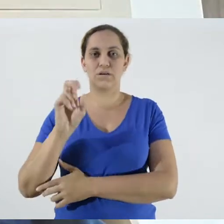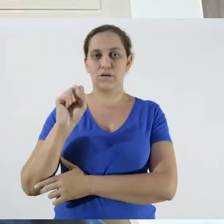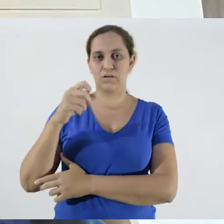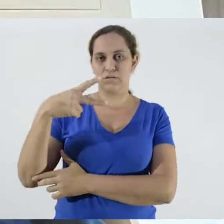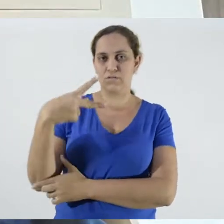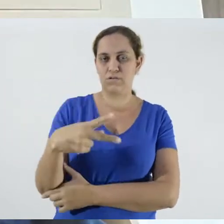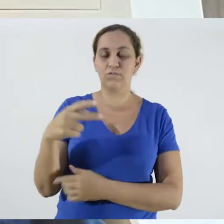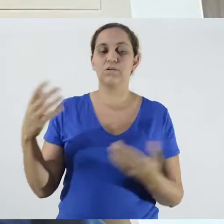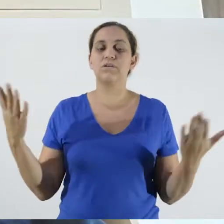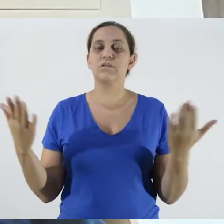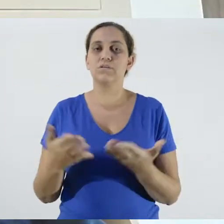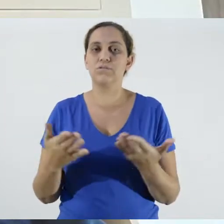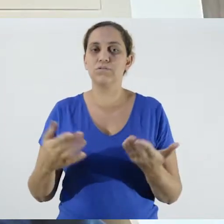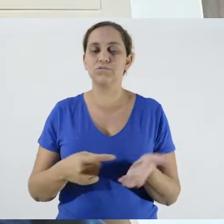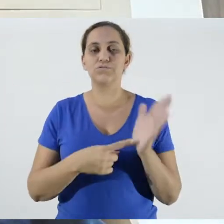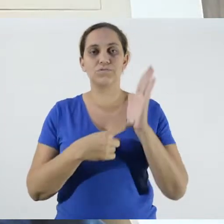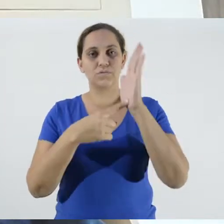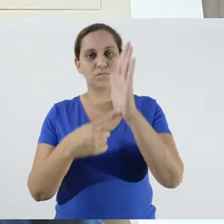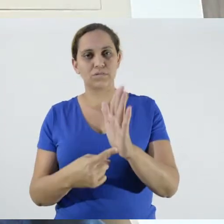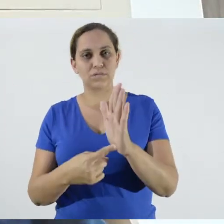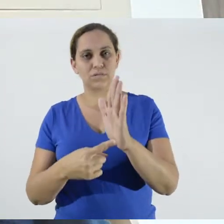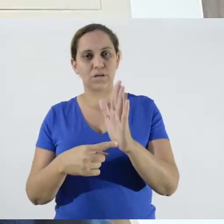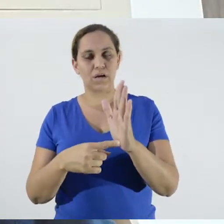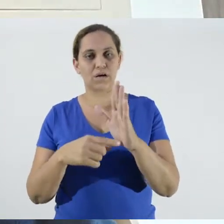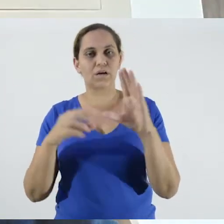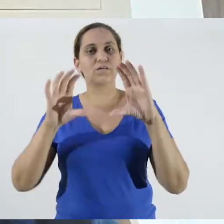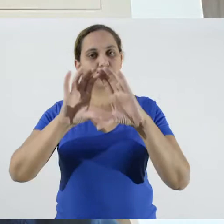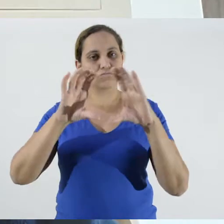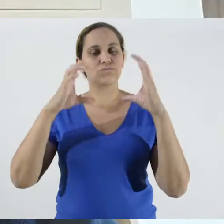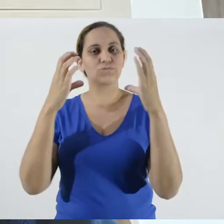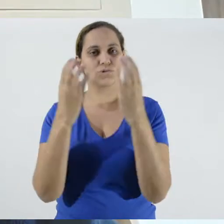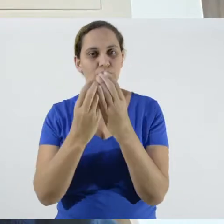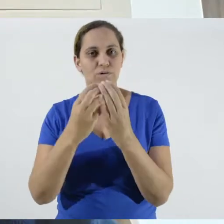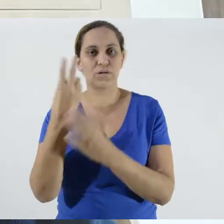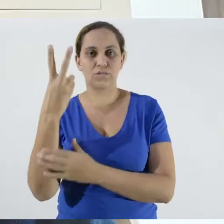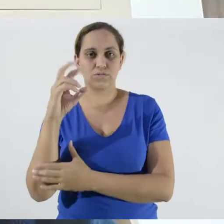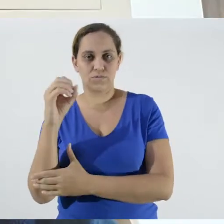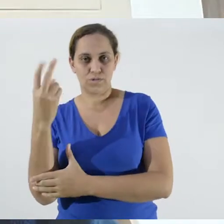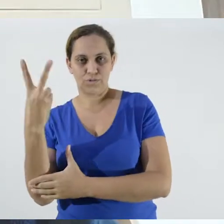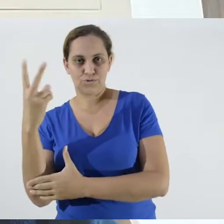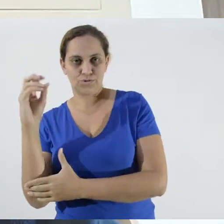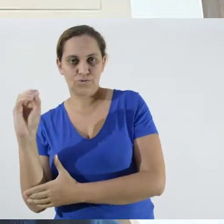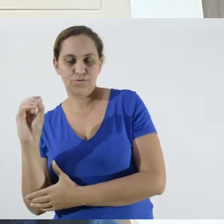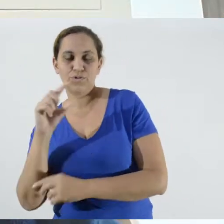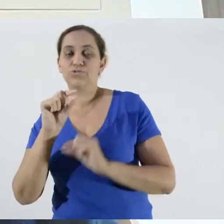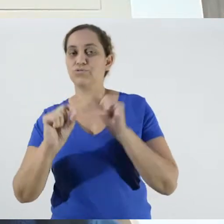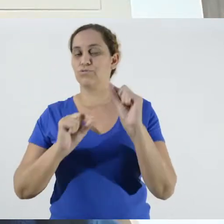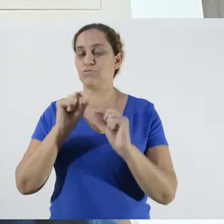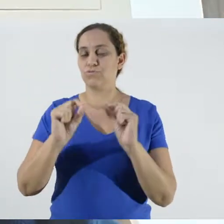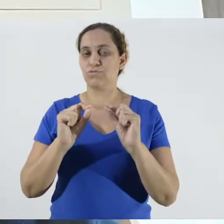Today at this CIET: EnPED event, let's talk a little bit